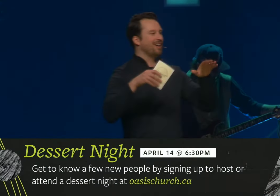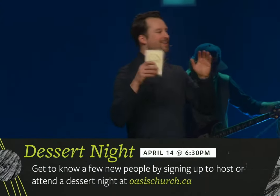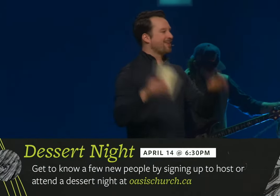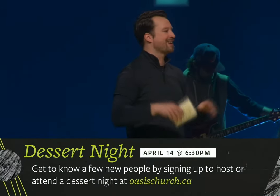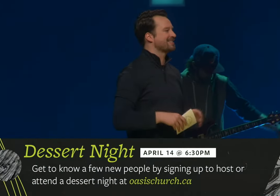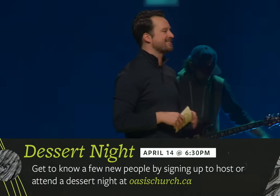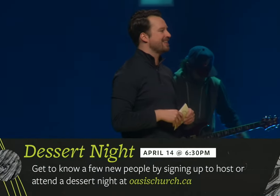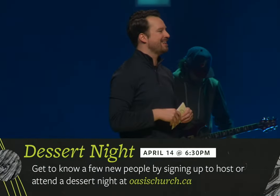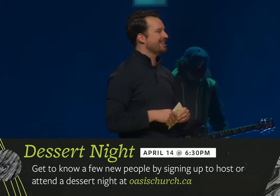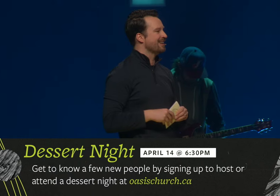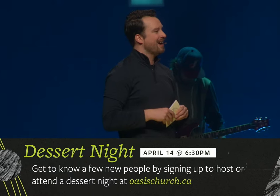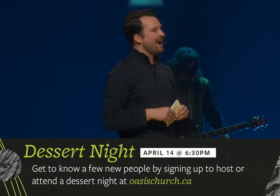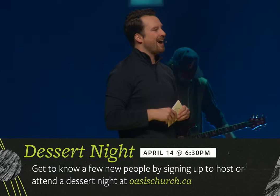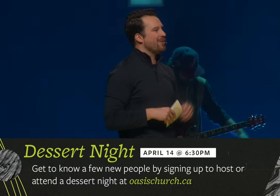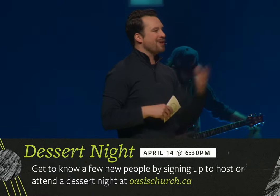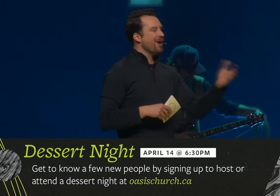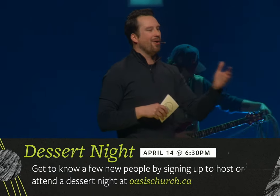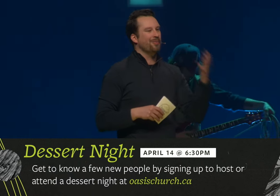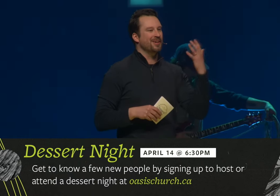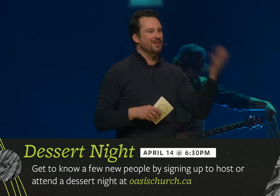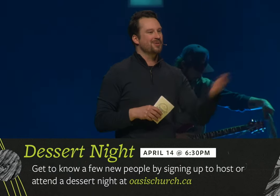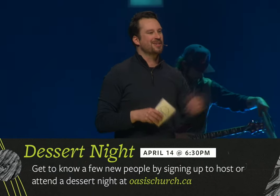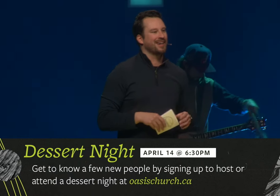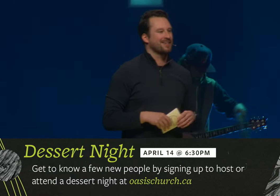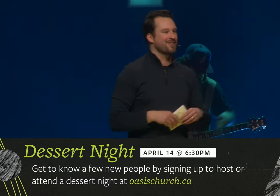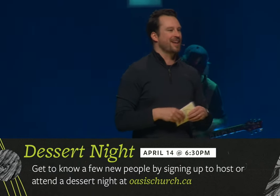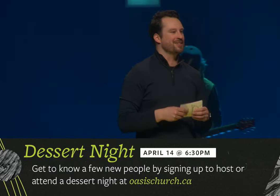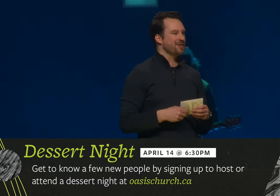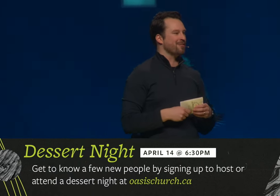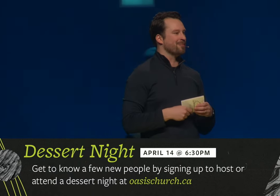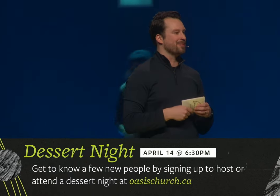all across the city and we hope that you take advantage of them.